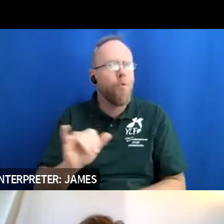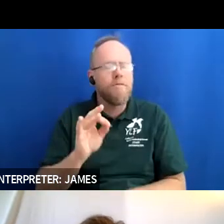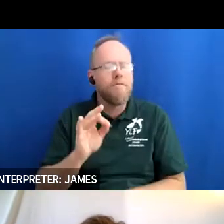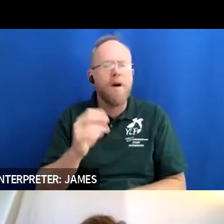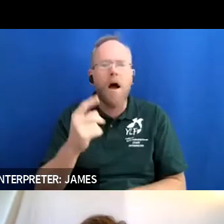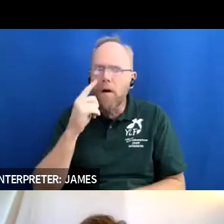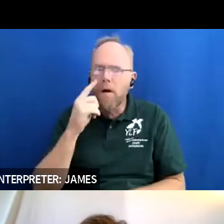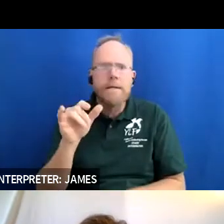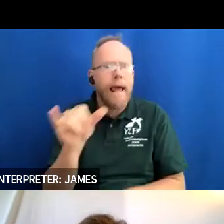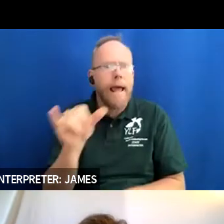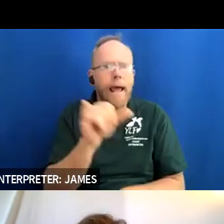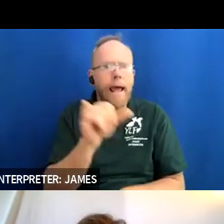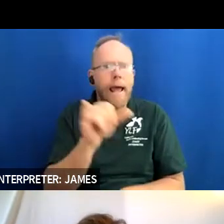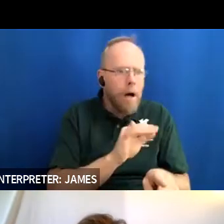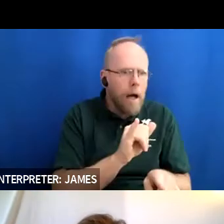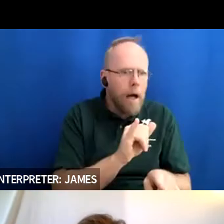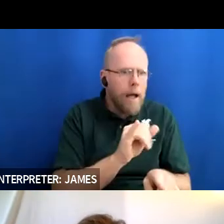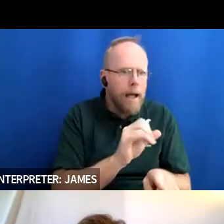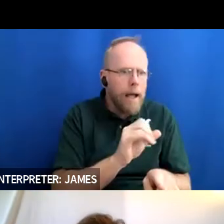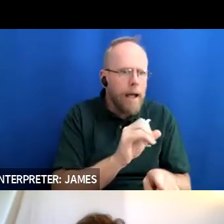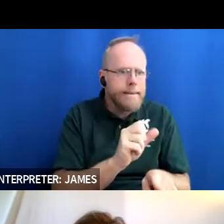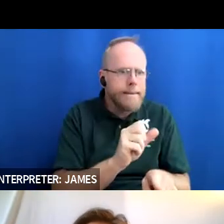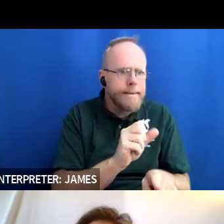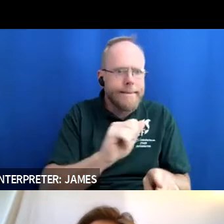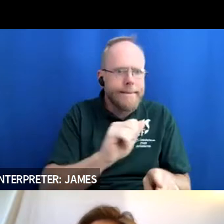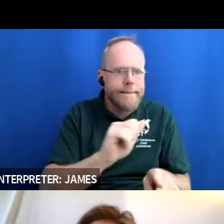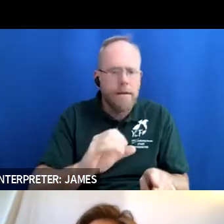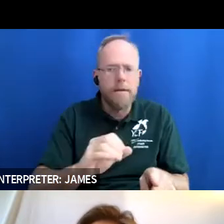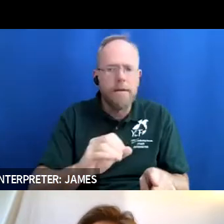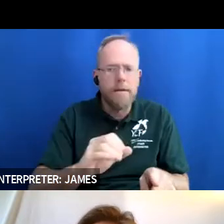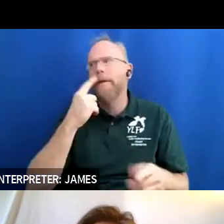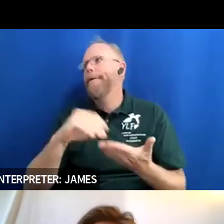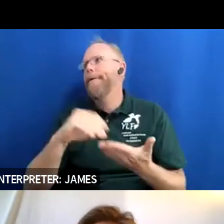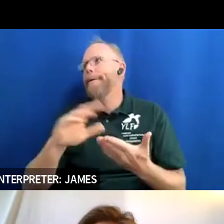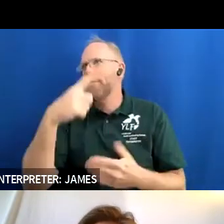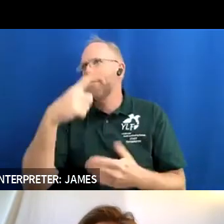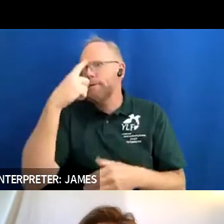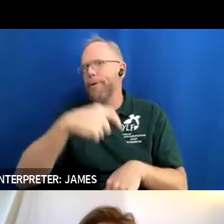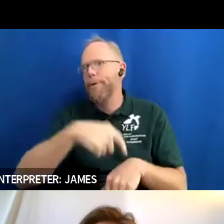was just going to be another summer activity for me to do especially because i am a participant